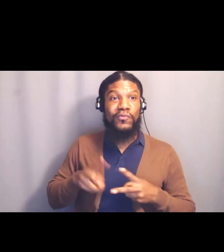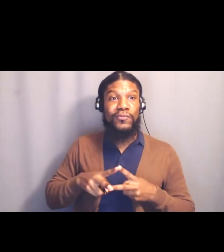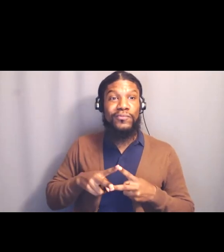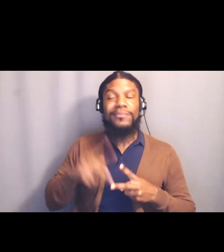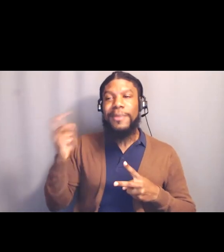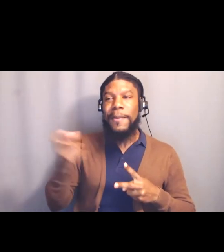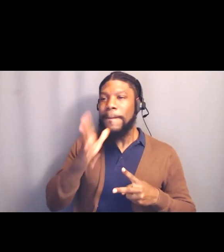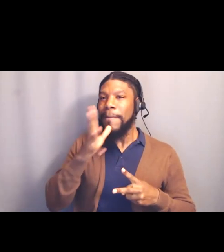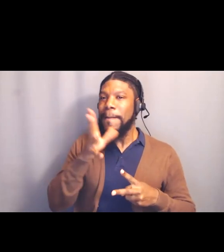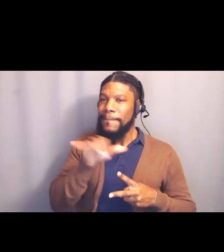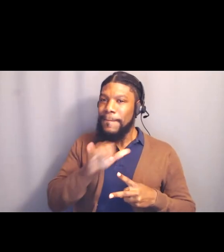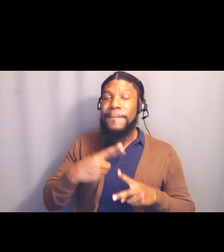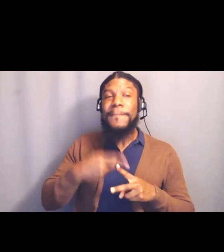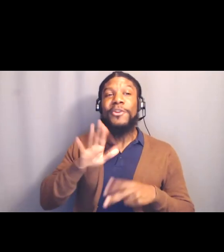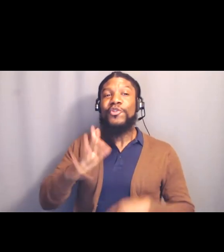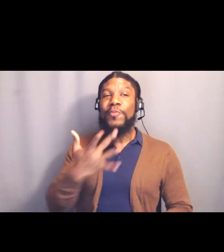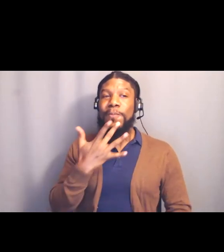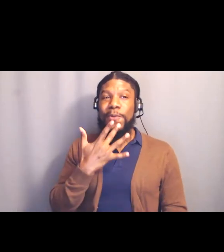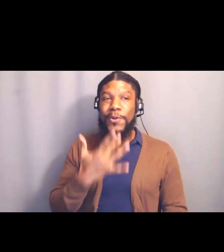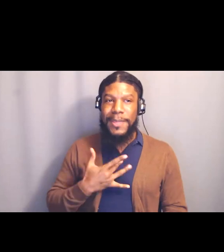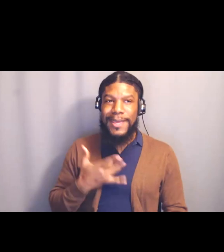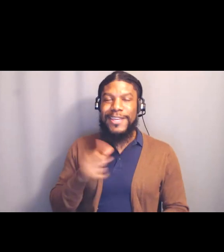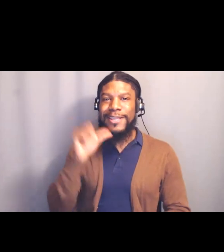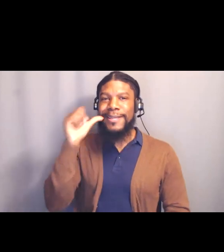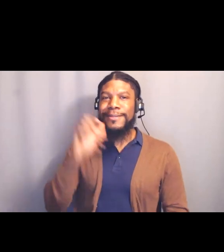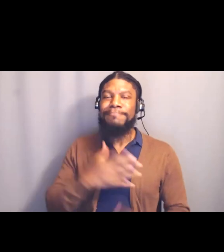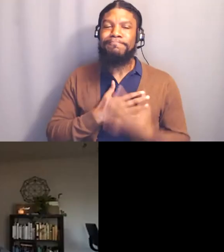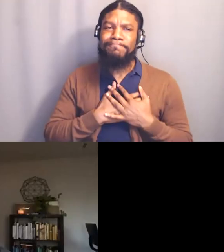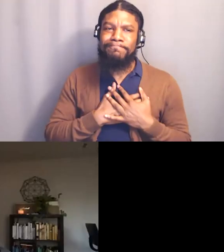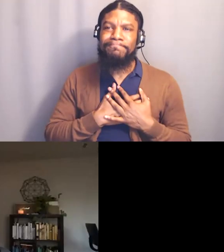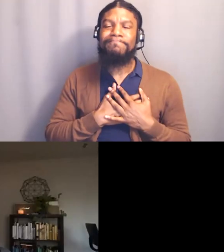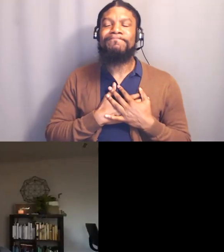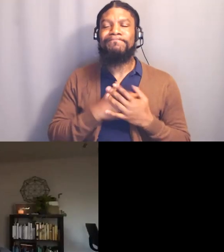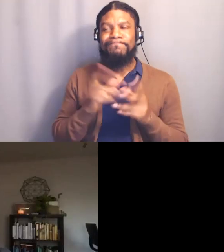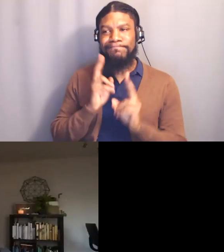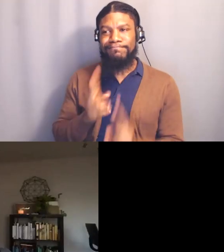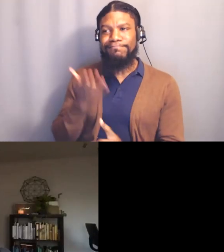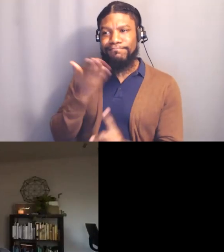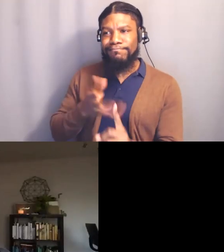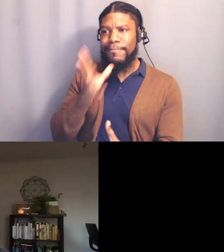as well as her birthday yesterday, so that felt really lovely, just honoring her, she's been dealing with a lot of health things